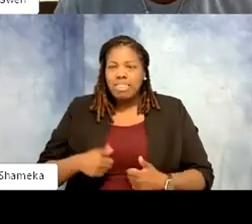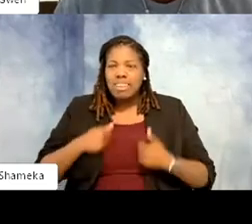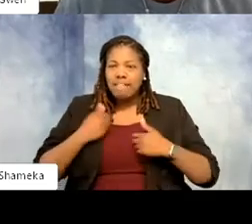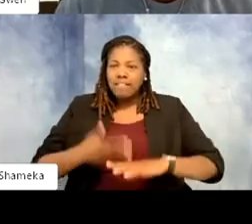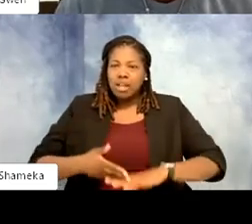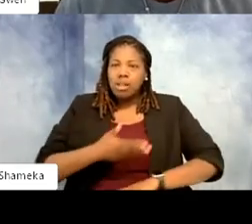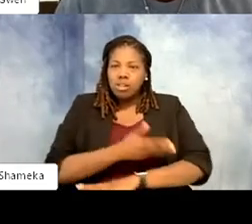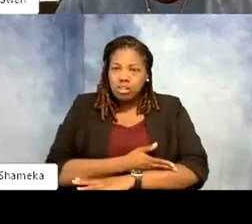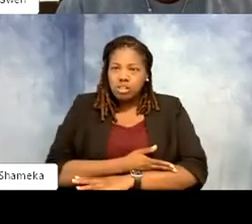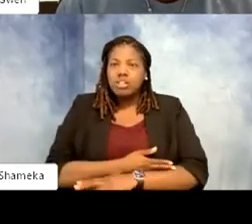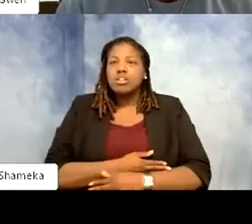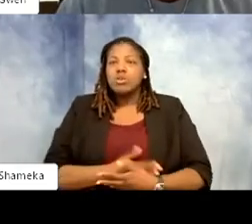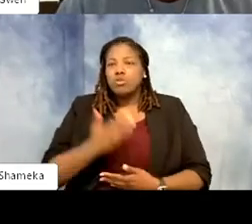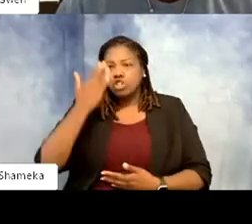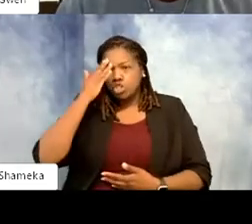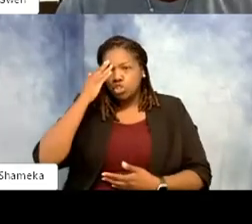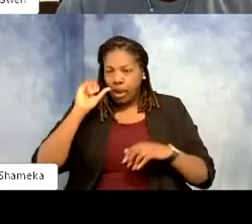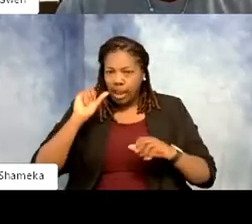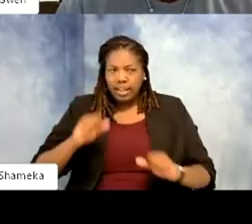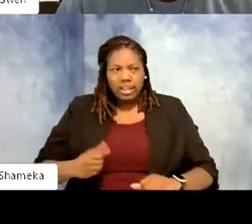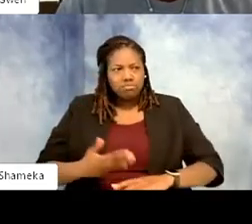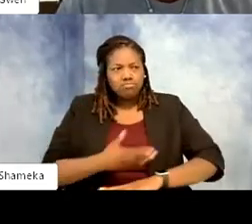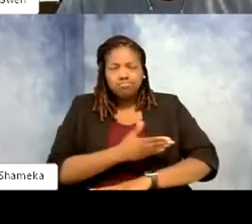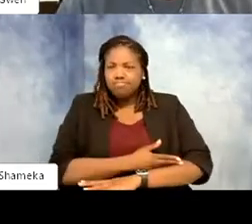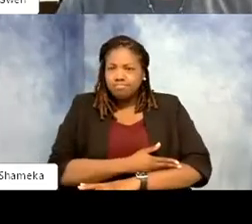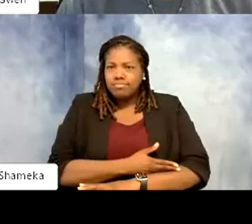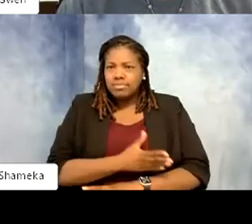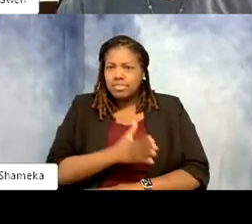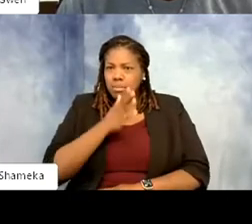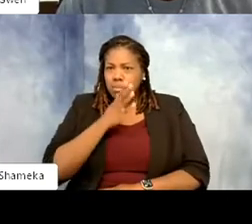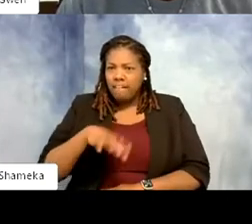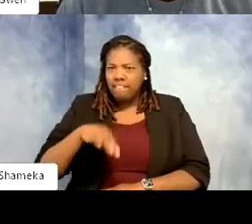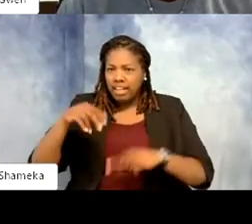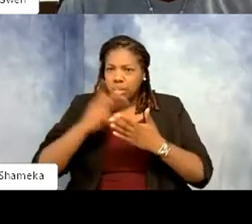do what she knew I could be, and she found this program for me that had to,